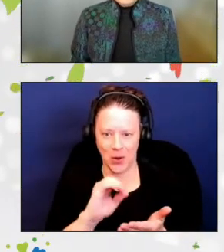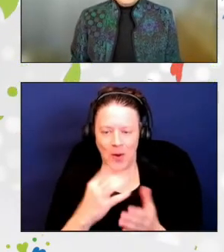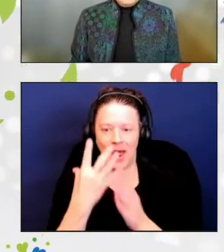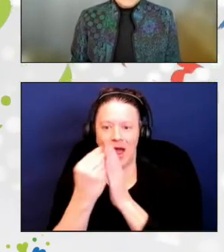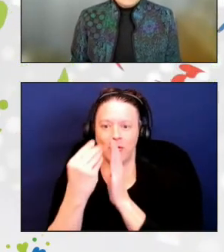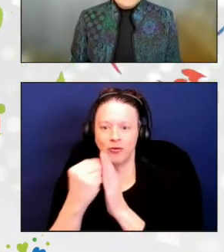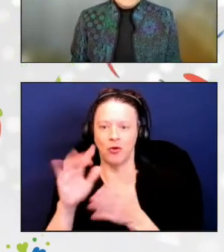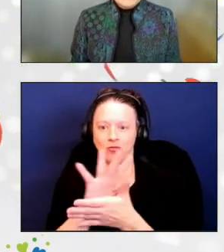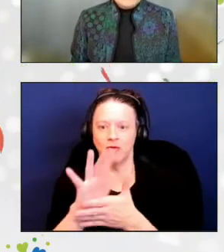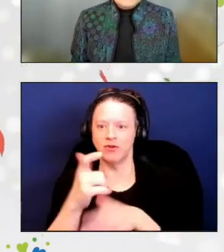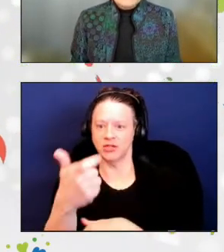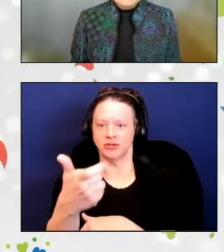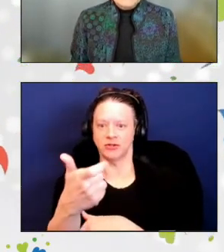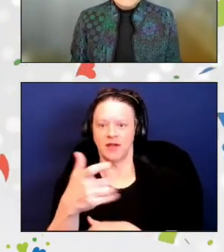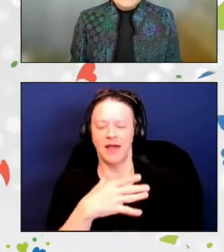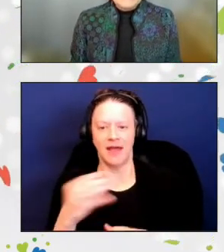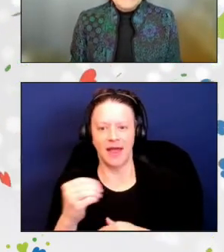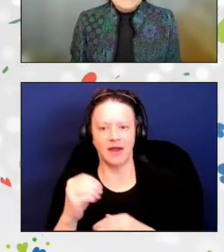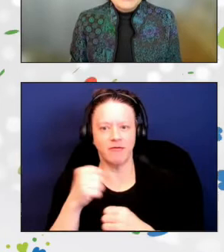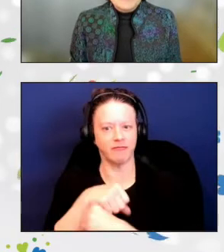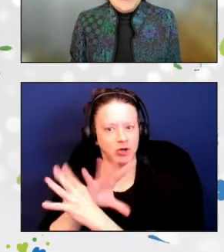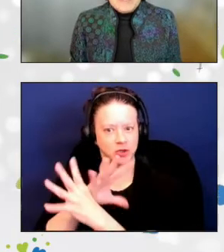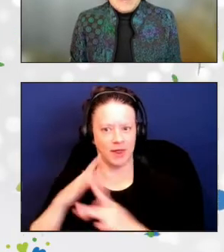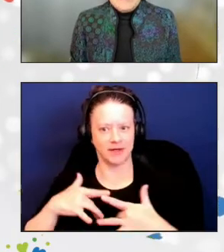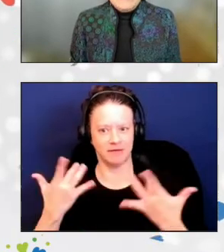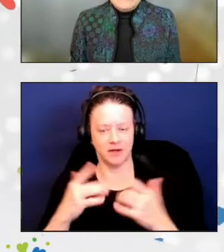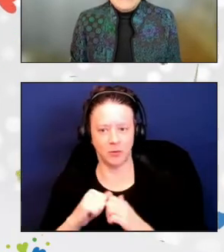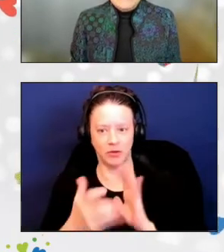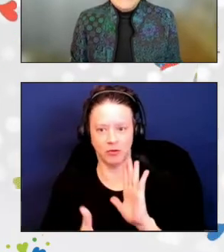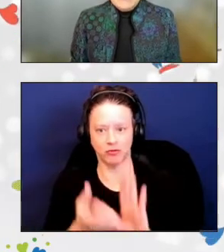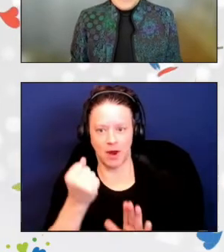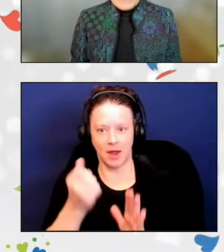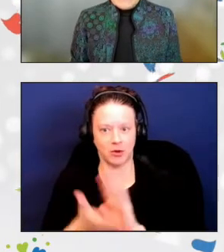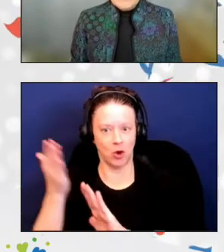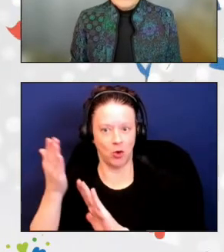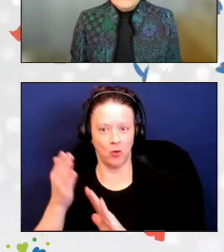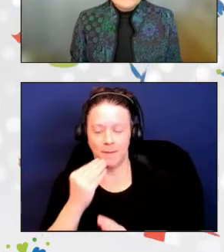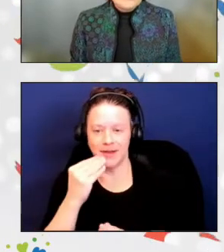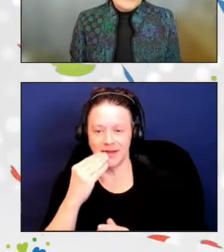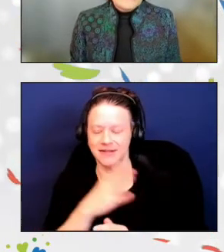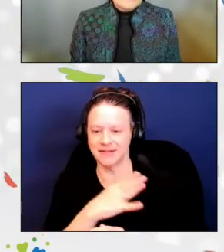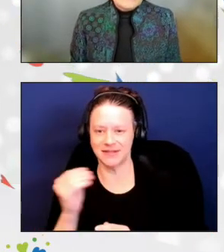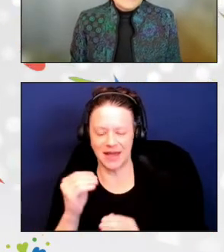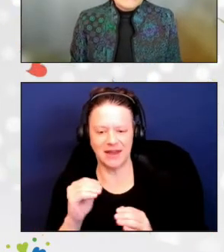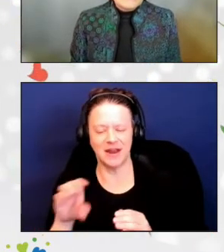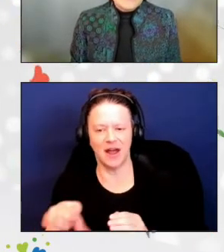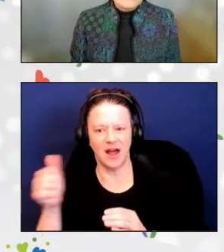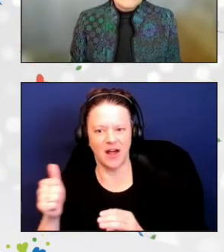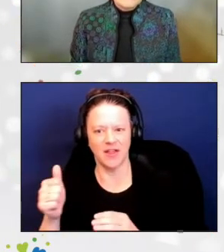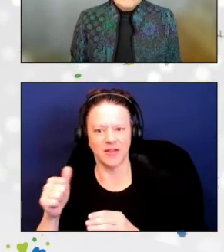With grab-and-go meals and dinner meals prepared and delivered by local food trucks and restaurants,